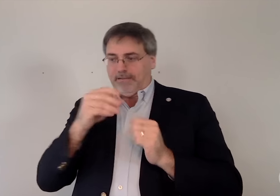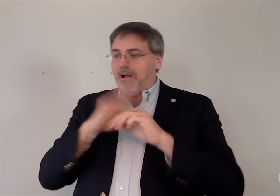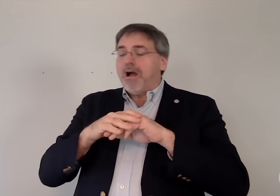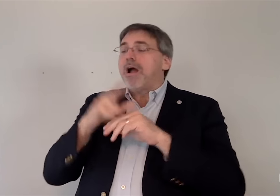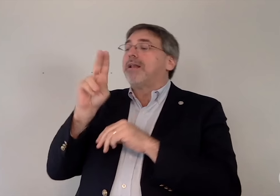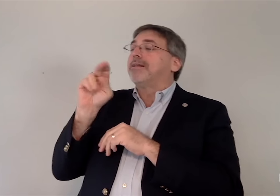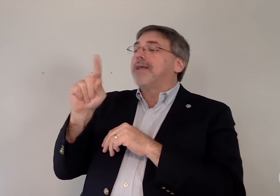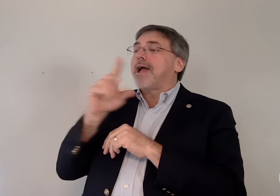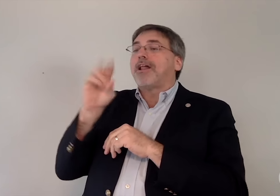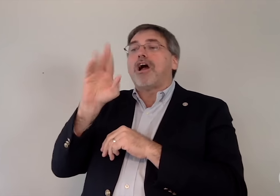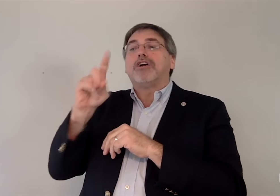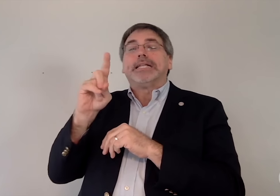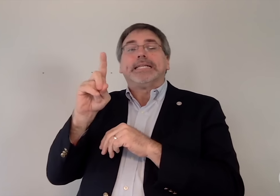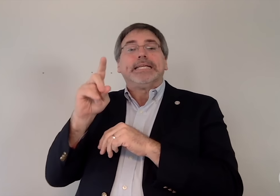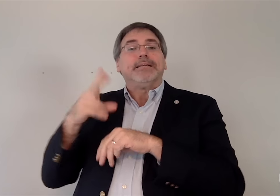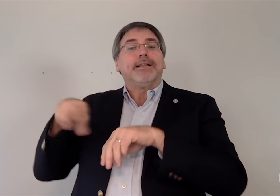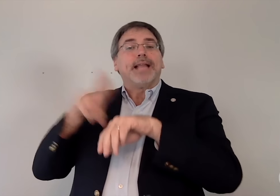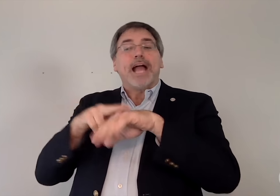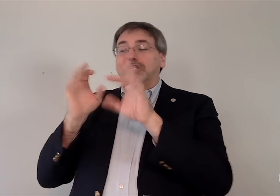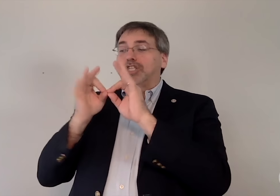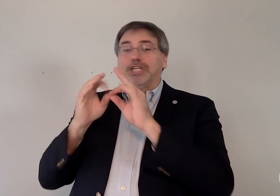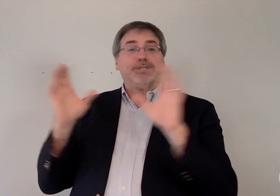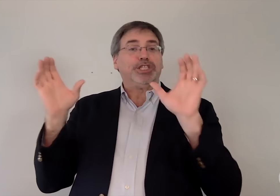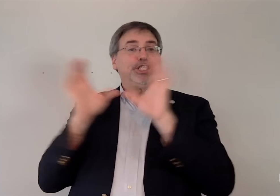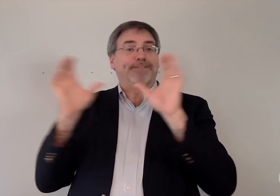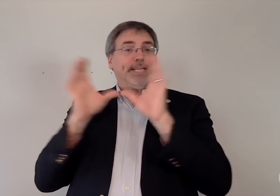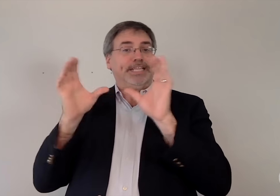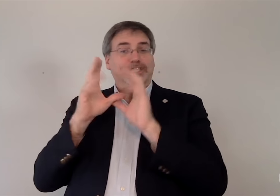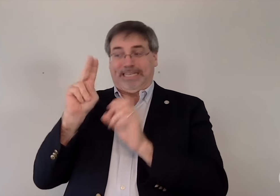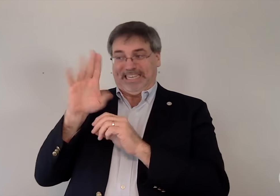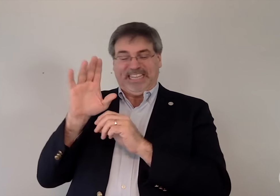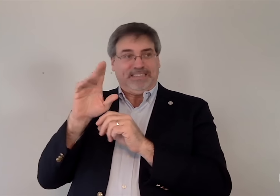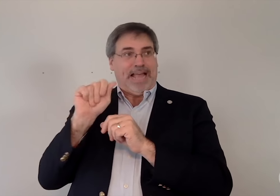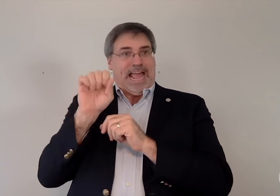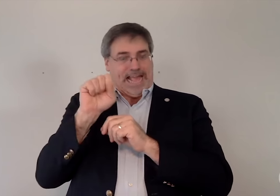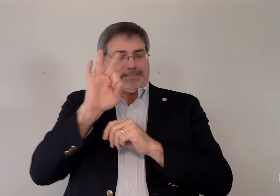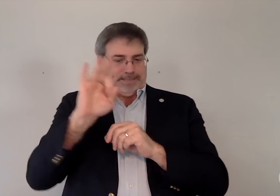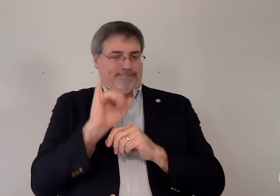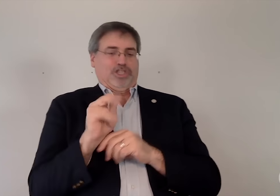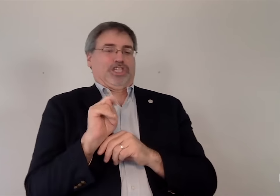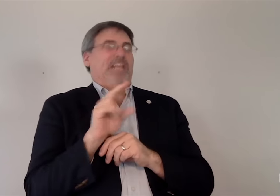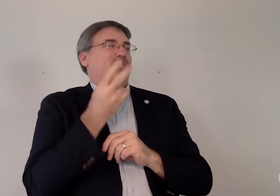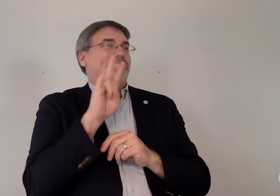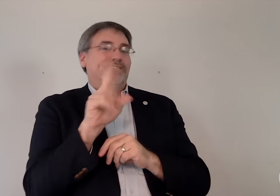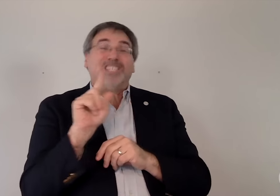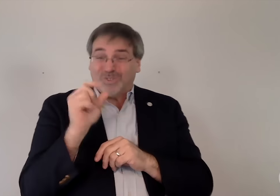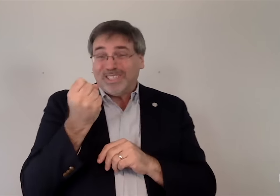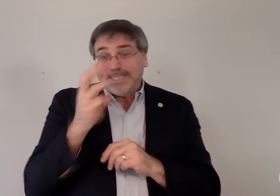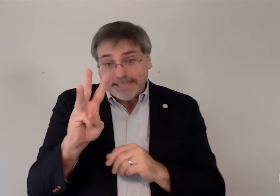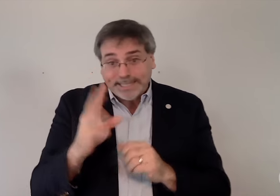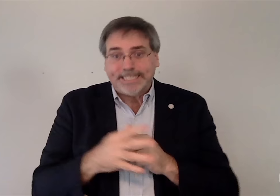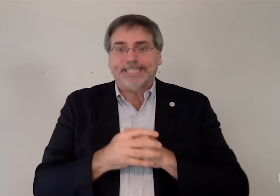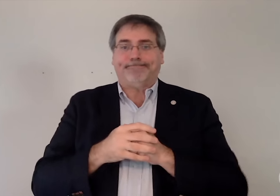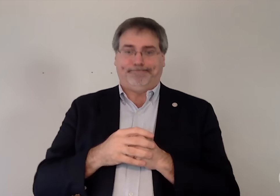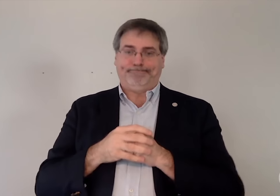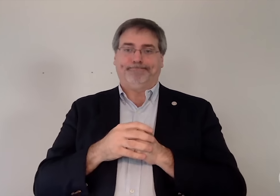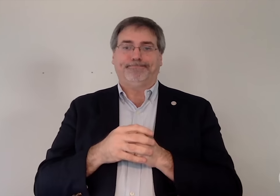National Interpreter Certification (NIC) effective as of January 17, 2016.